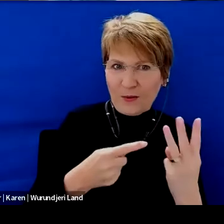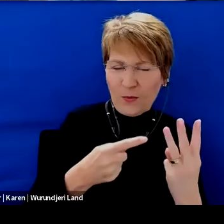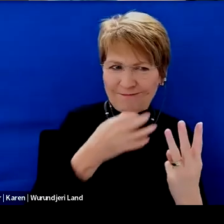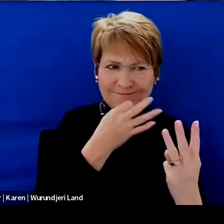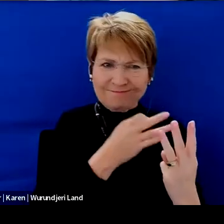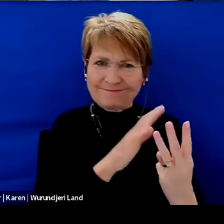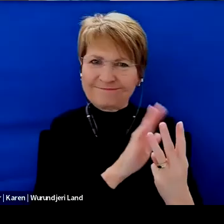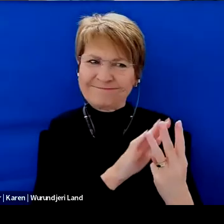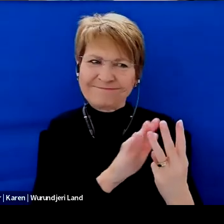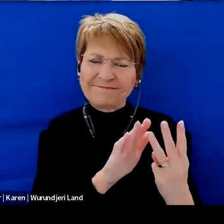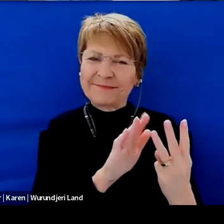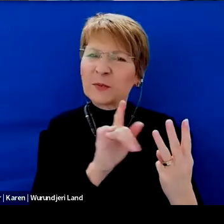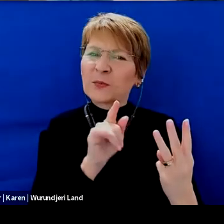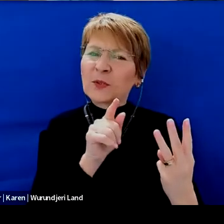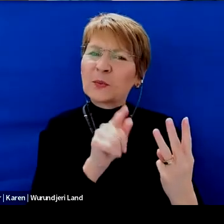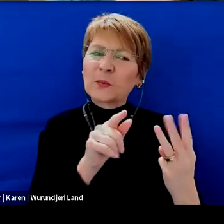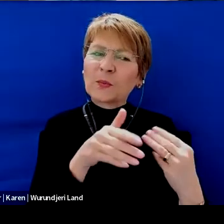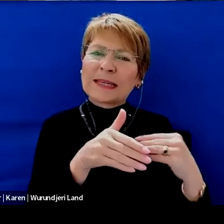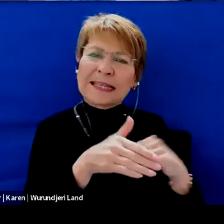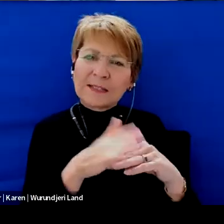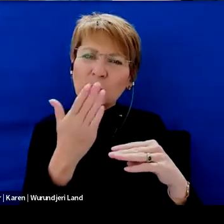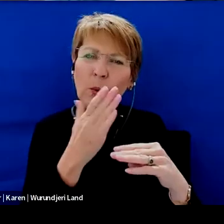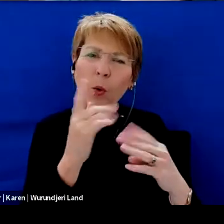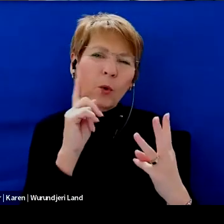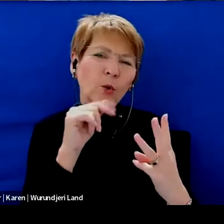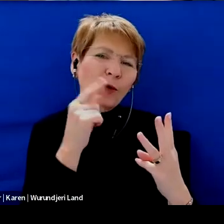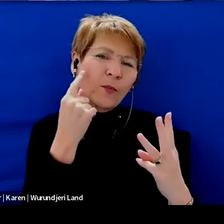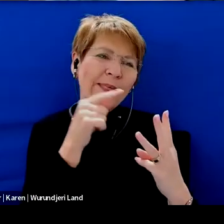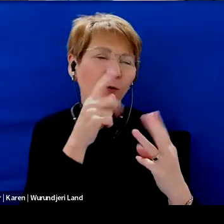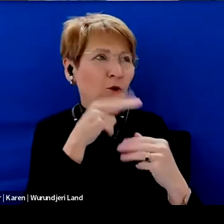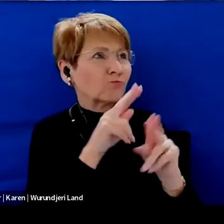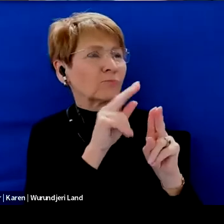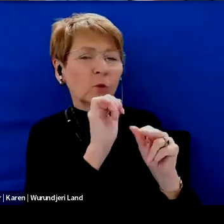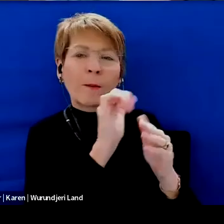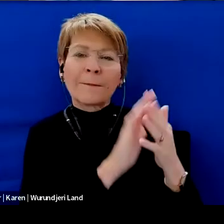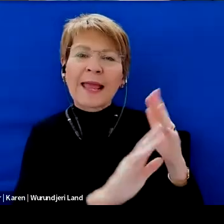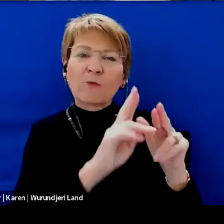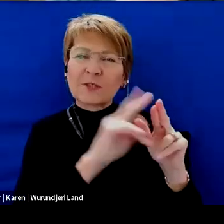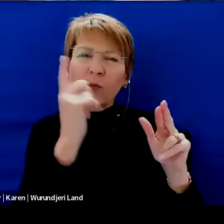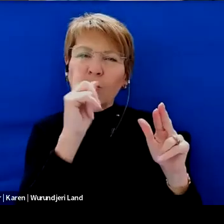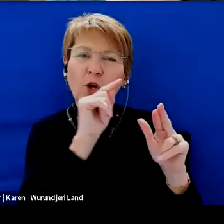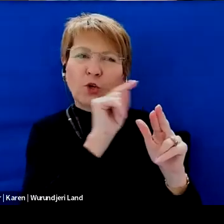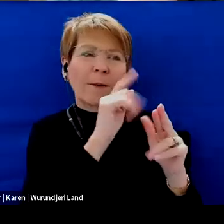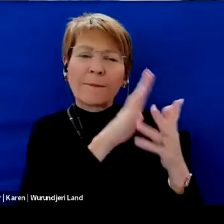had access to, when they were starting to school, and what types of information would have been really helpful.